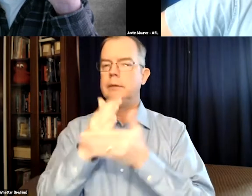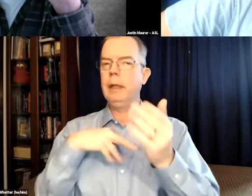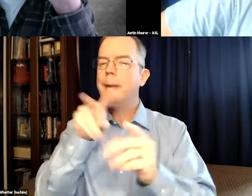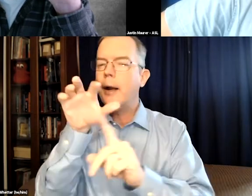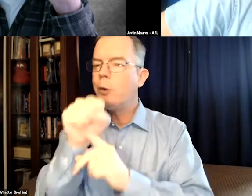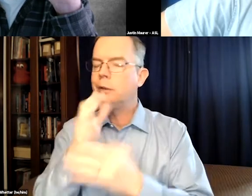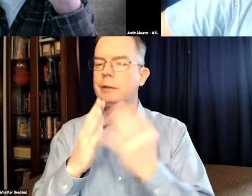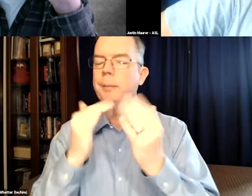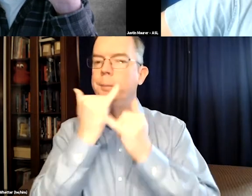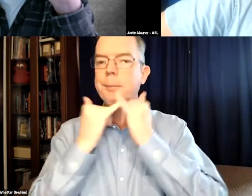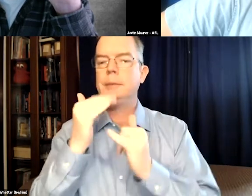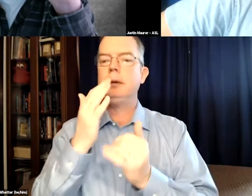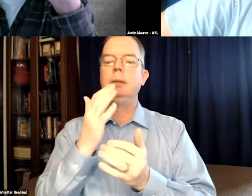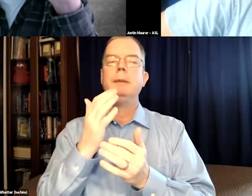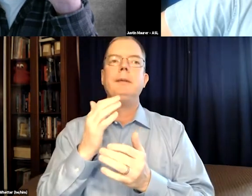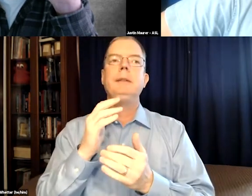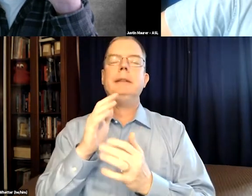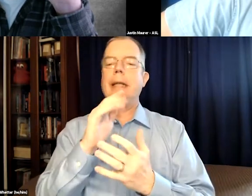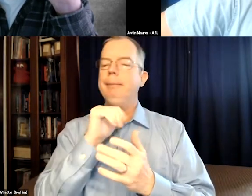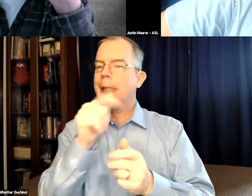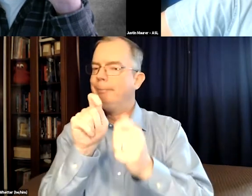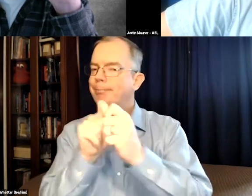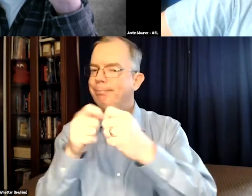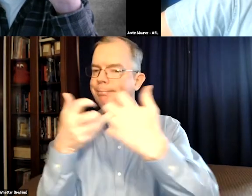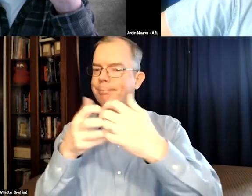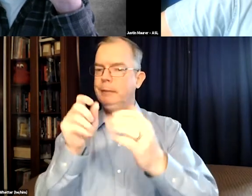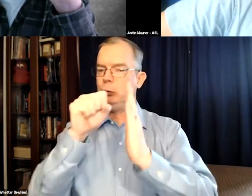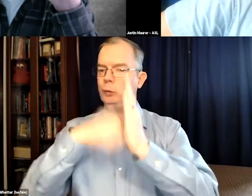I had to be more personally involved because I would catch a few mistakes,